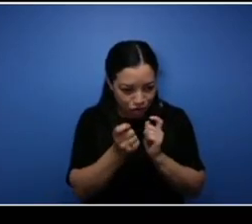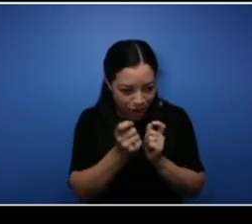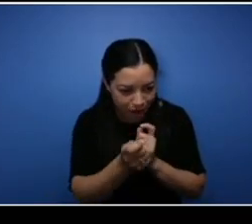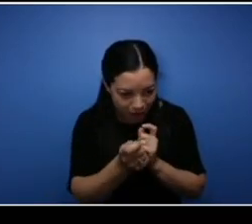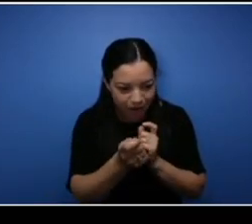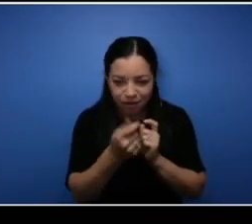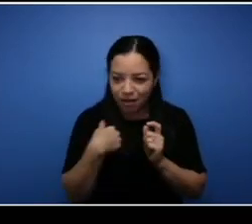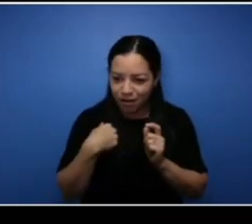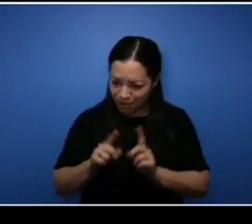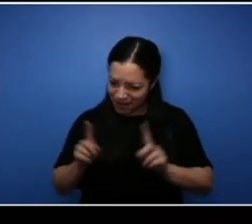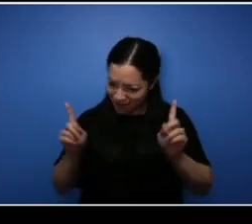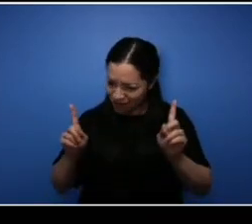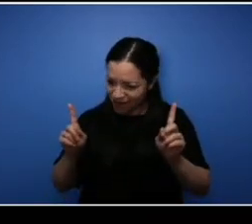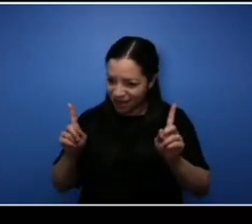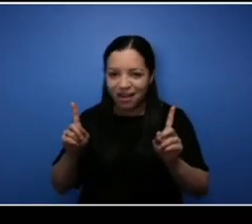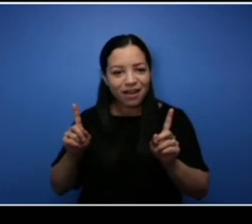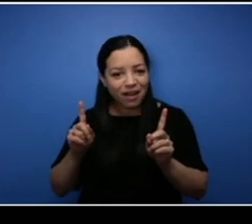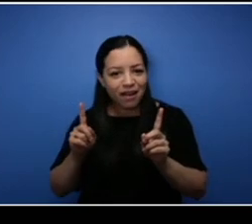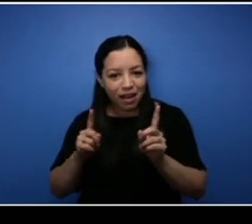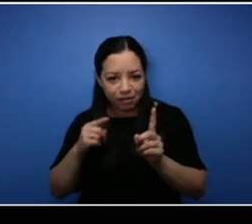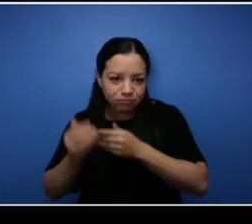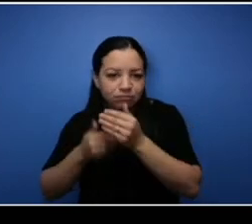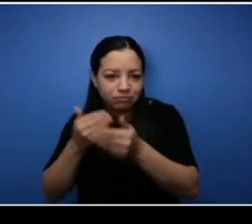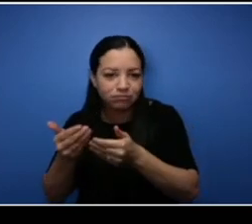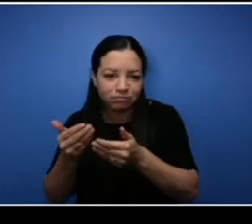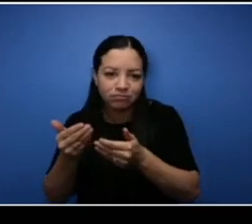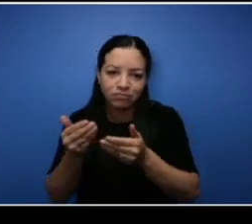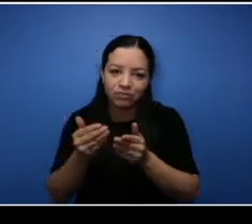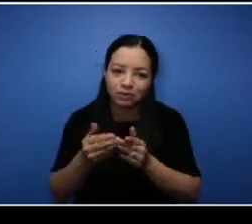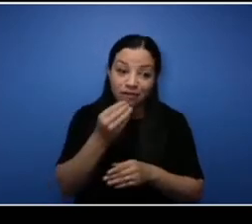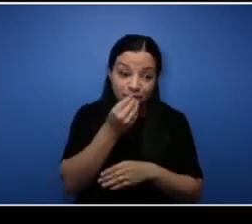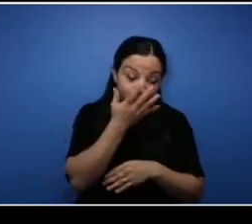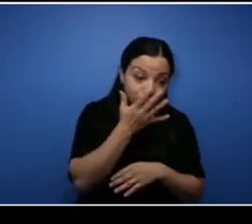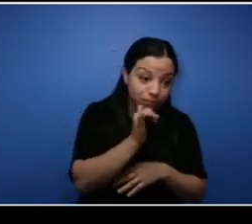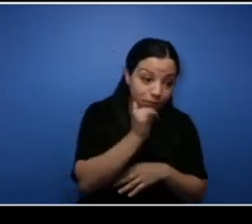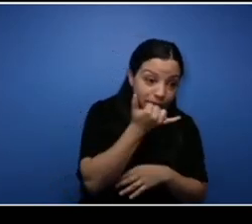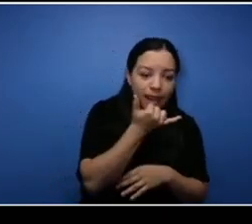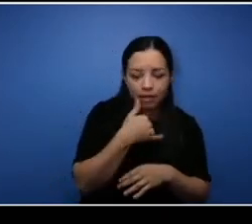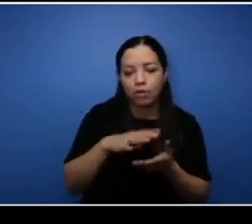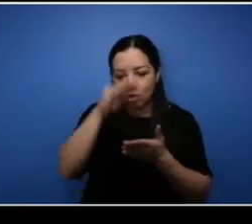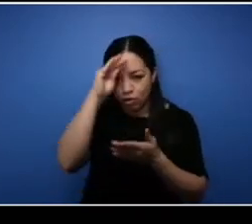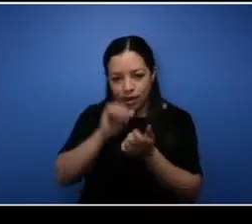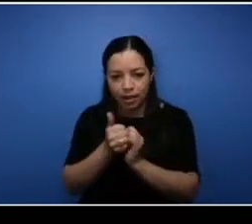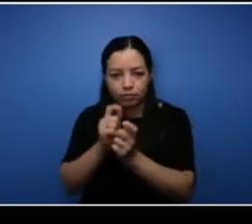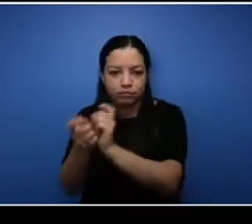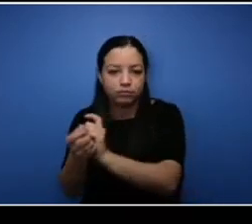are those are huge for me um one that Sheri mentioned as well is uh surrounding yourself